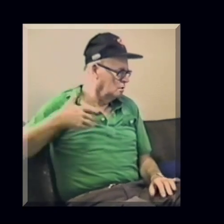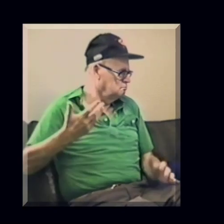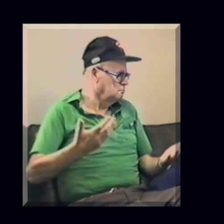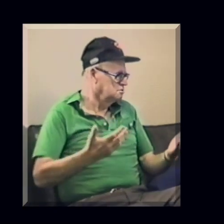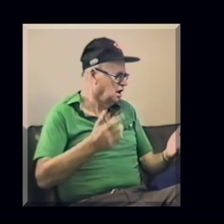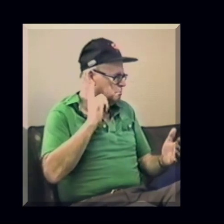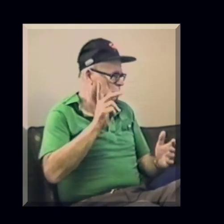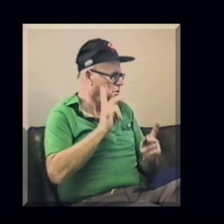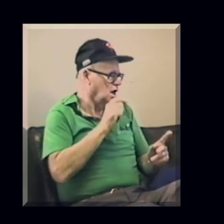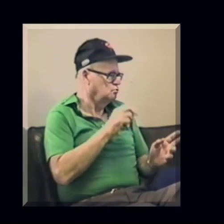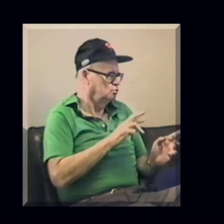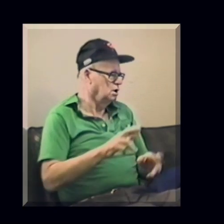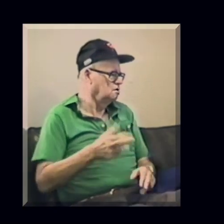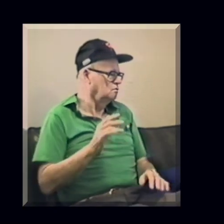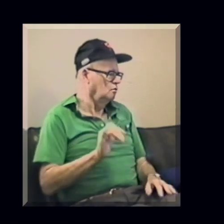People weren't ready for that yet.